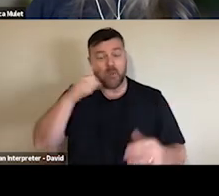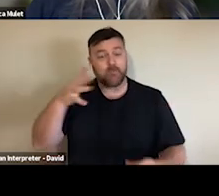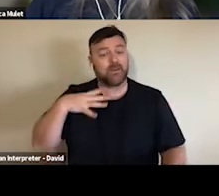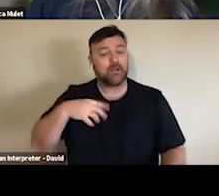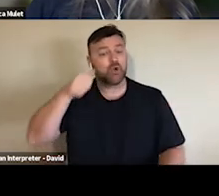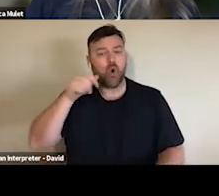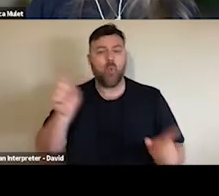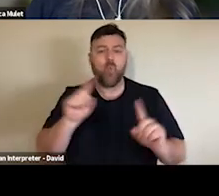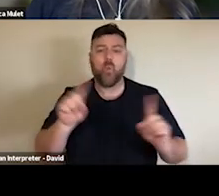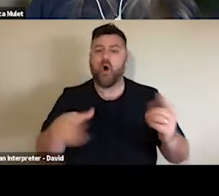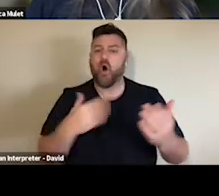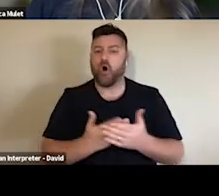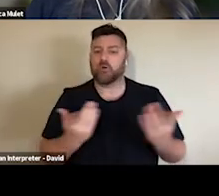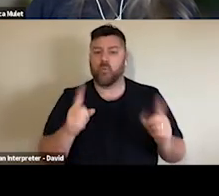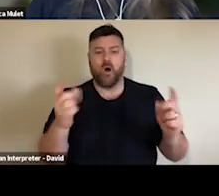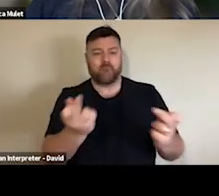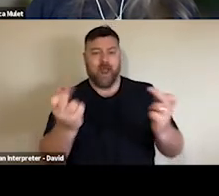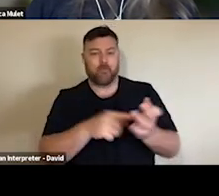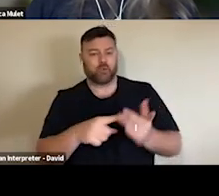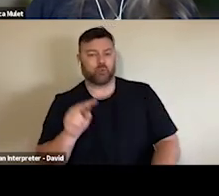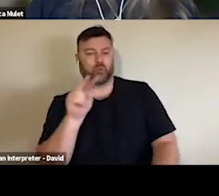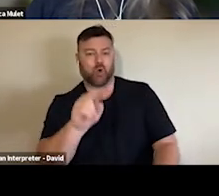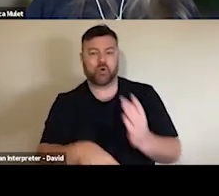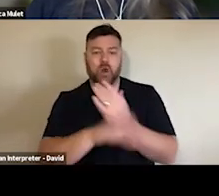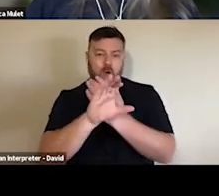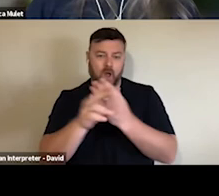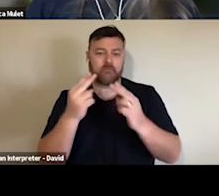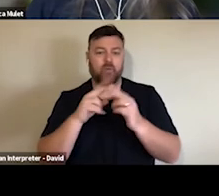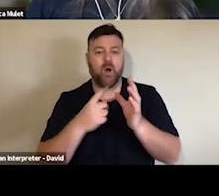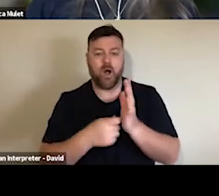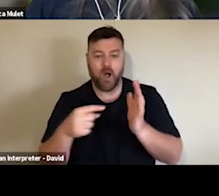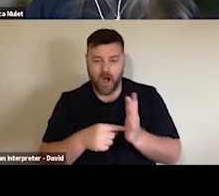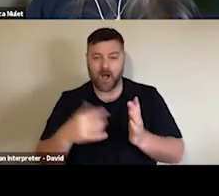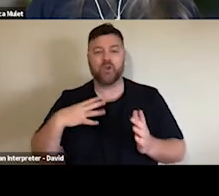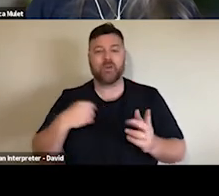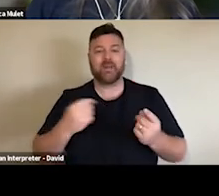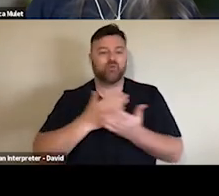see digital playing in their life kind of through the medium and long term and looking